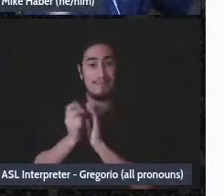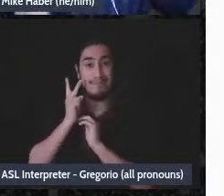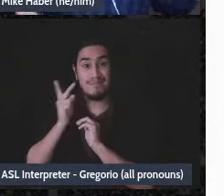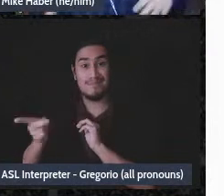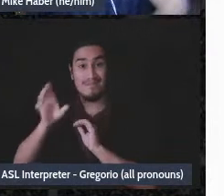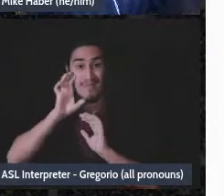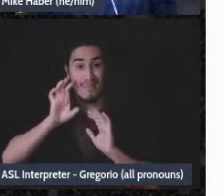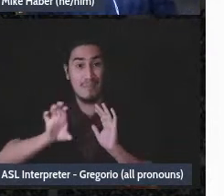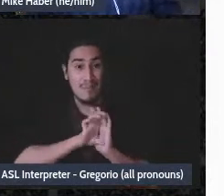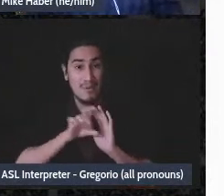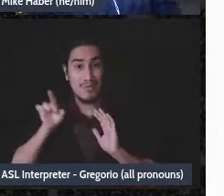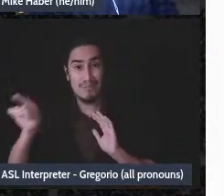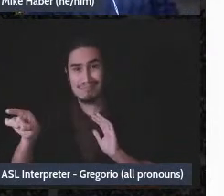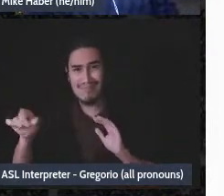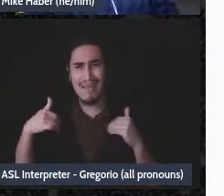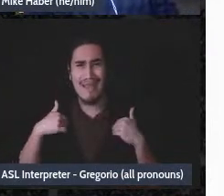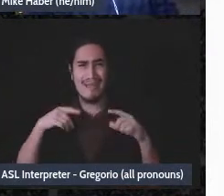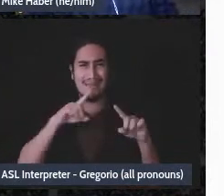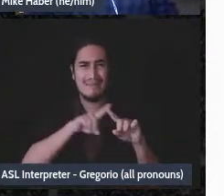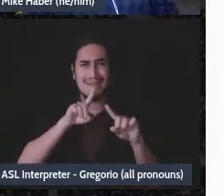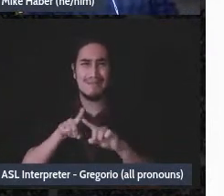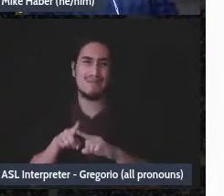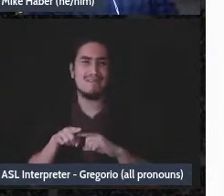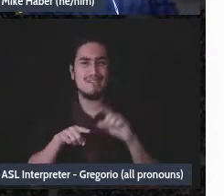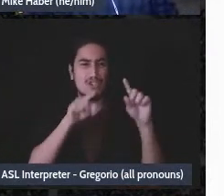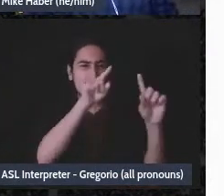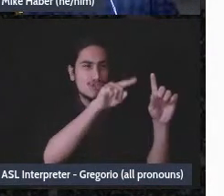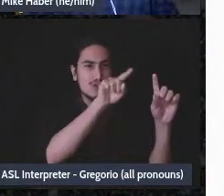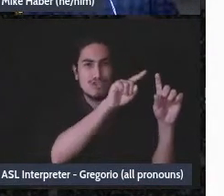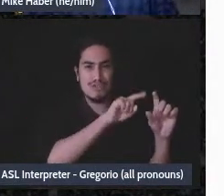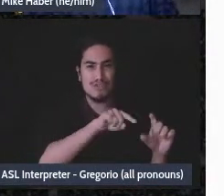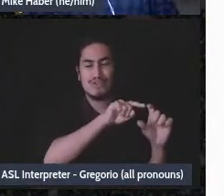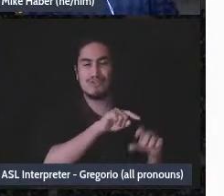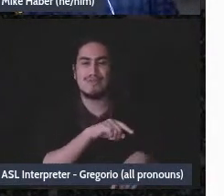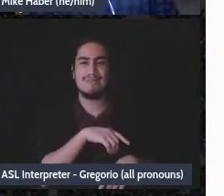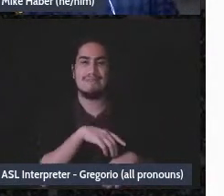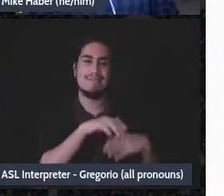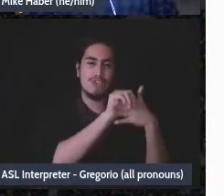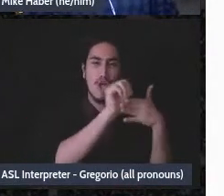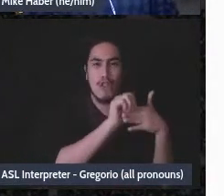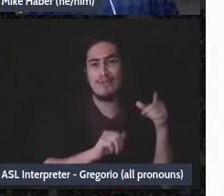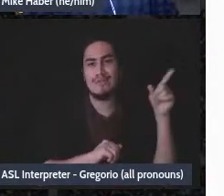those little clip art circles are dollars coming in from donors, coming in from members